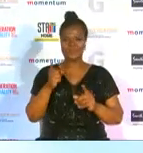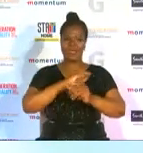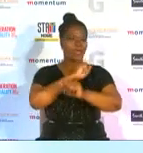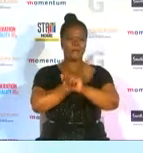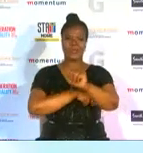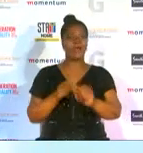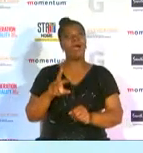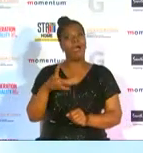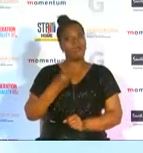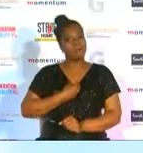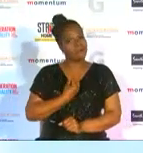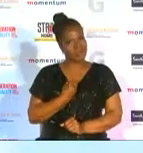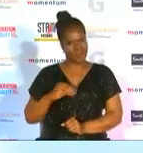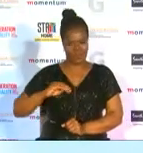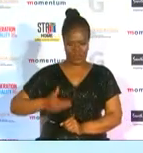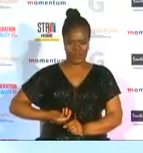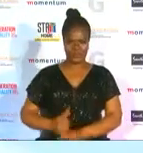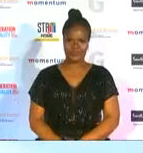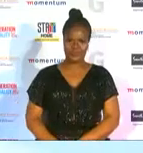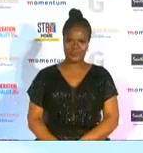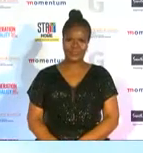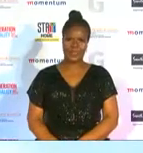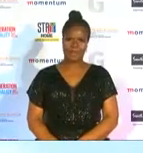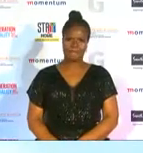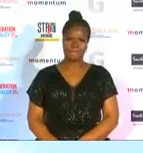women that are coming after us the work that you do put out there is